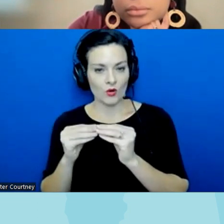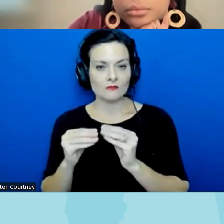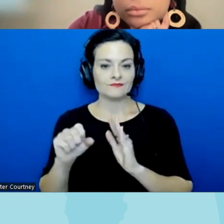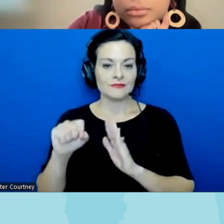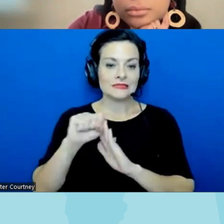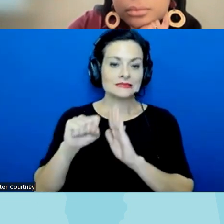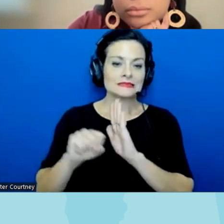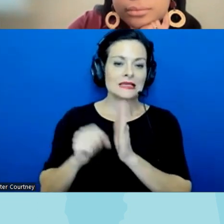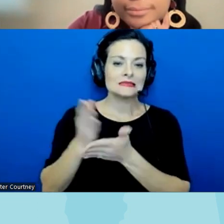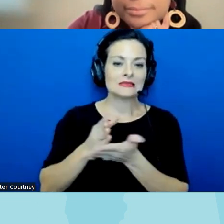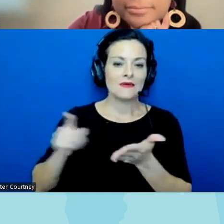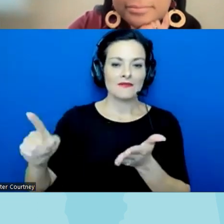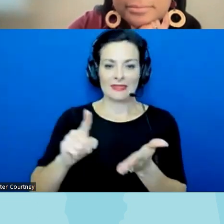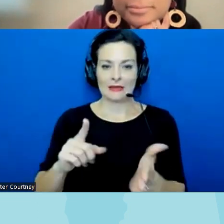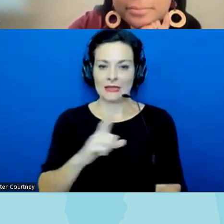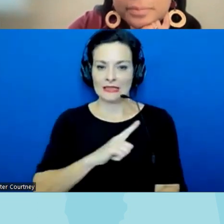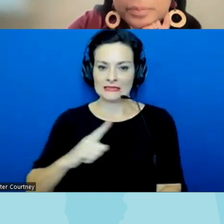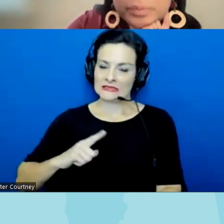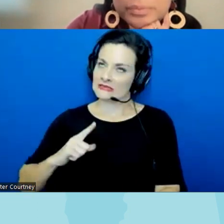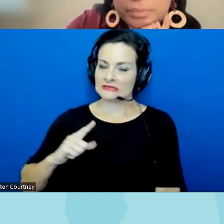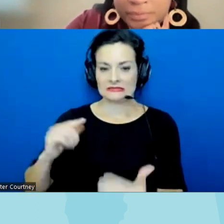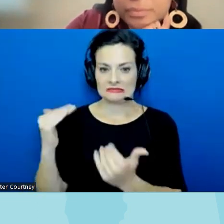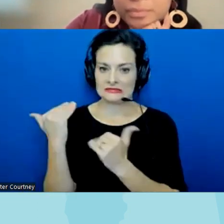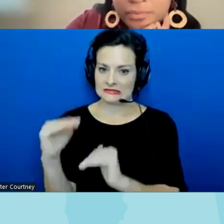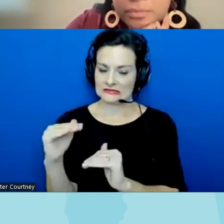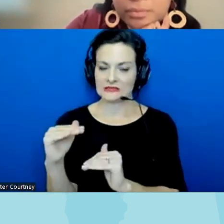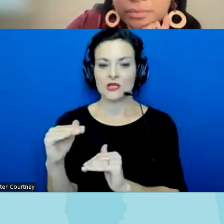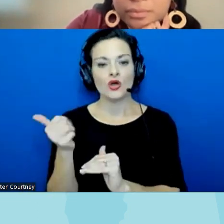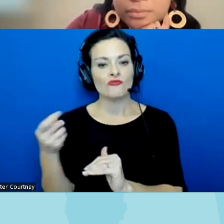legislatures which it sounds like maybe a few folks on this call uh what has been your